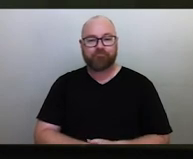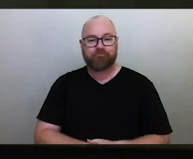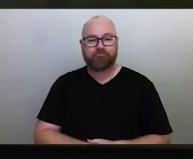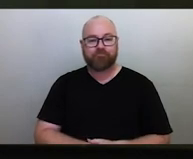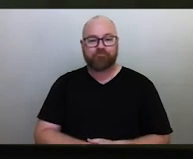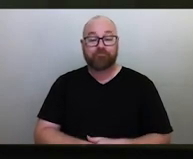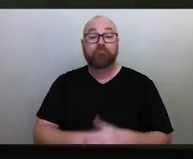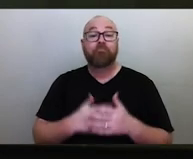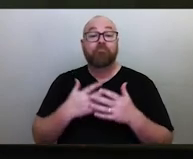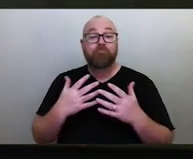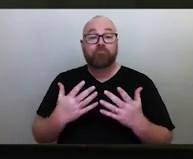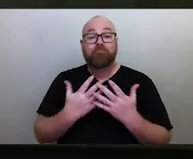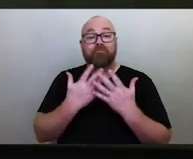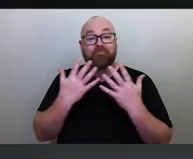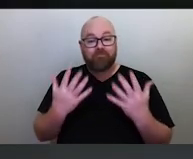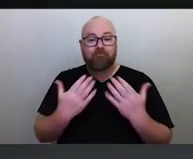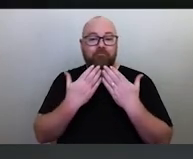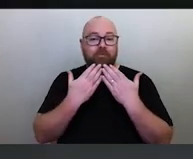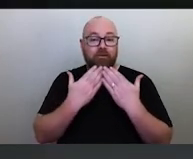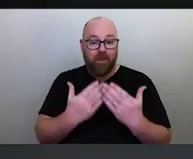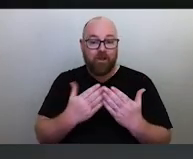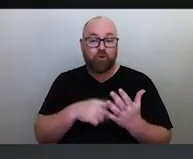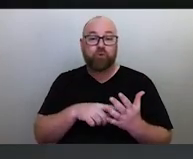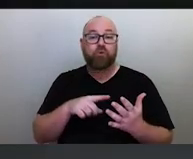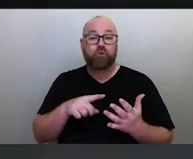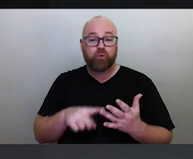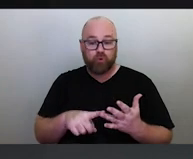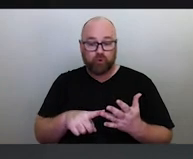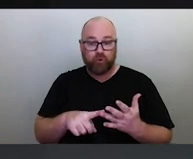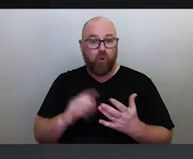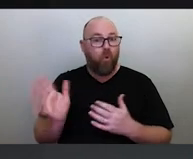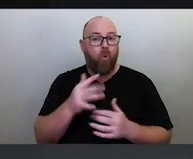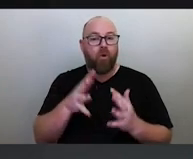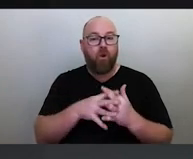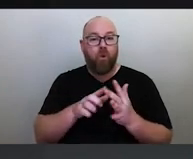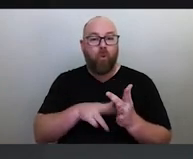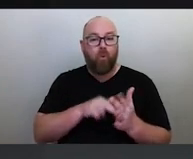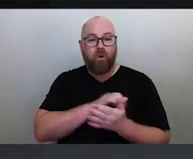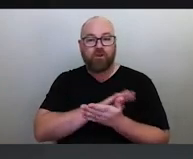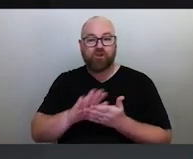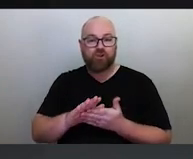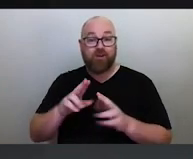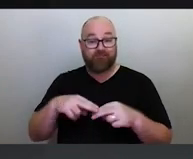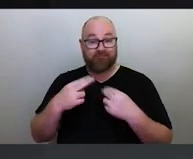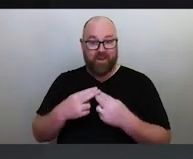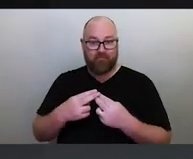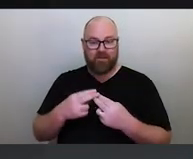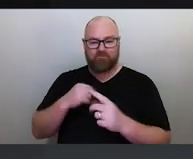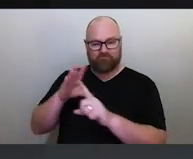And I'd like to extend my sincere thanks to the whole of the Winch family, after whom this lecture I'm sorry,